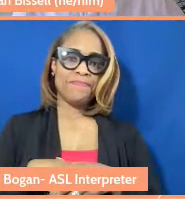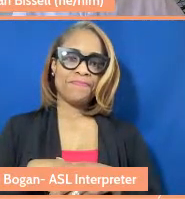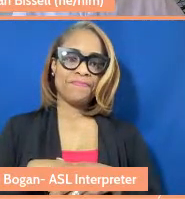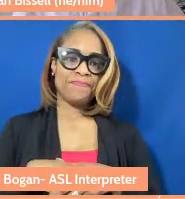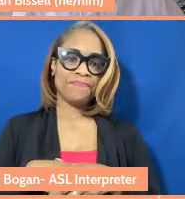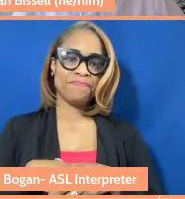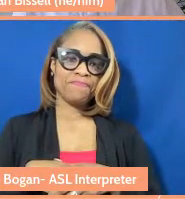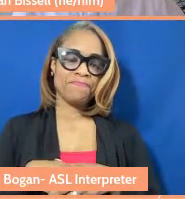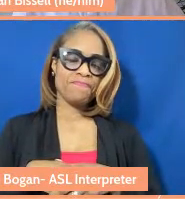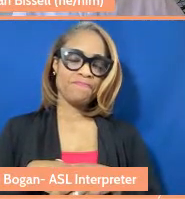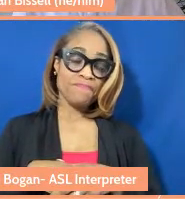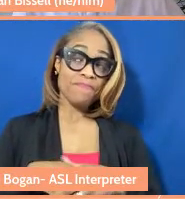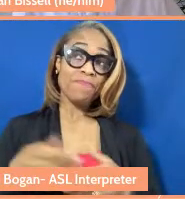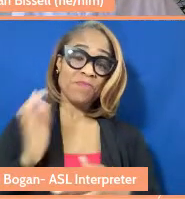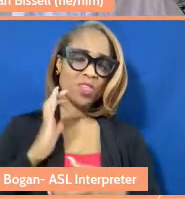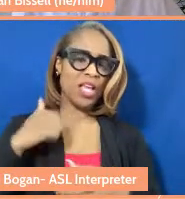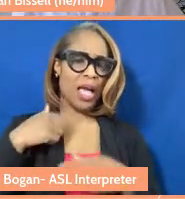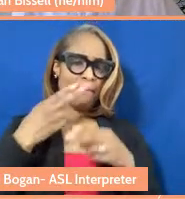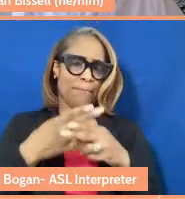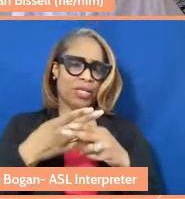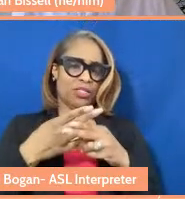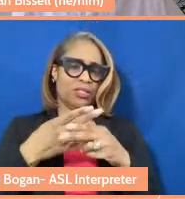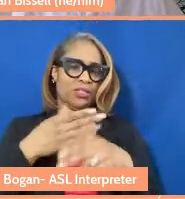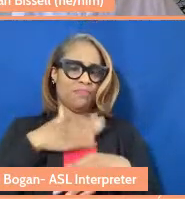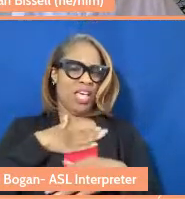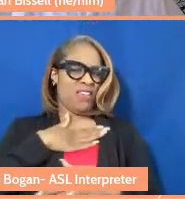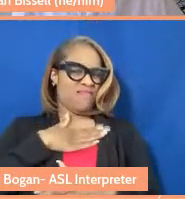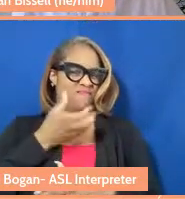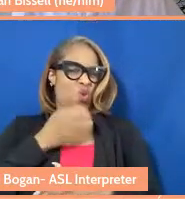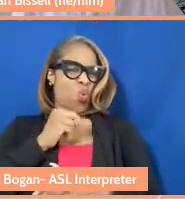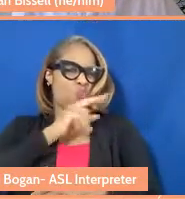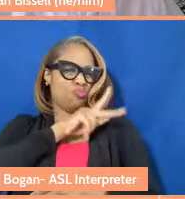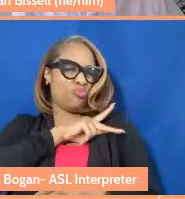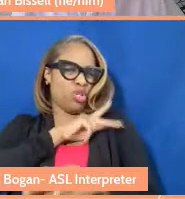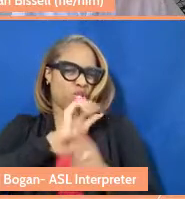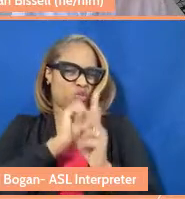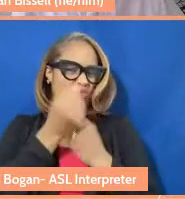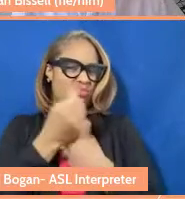I talked earlier about just my personal situation that I'm going through with my family now and